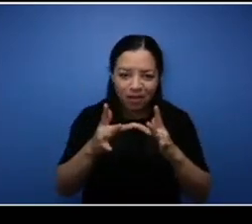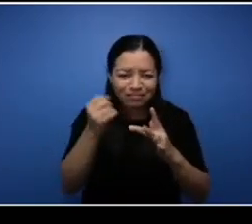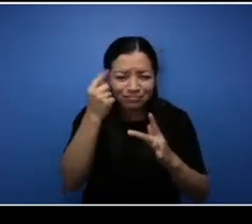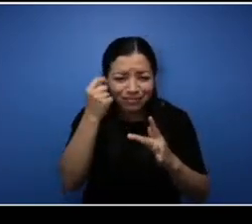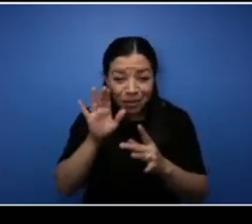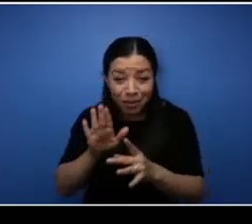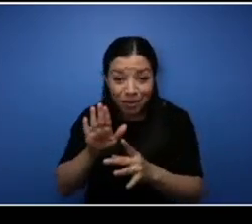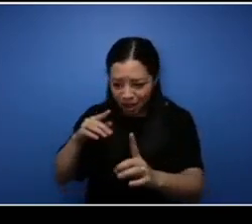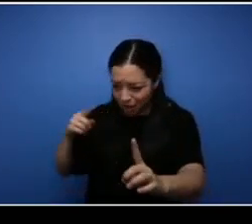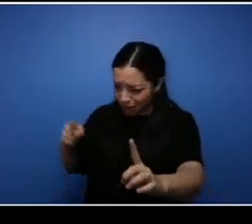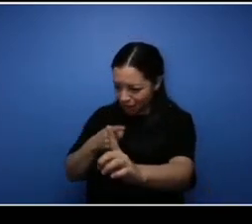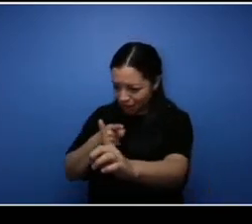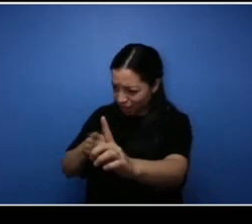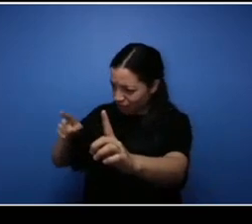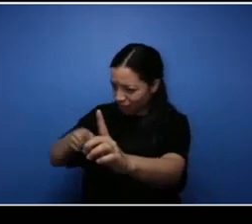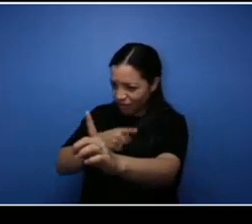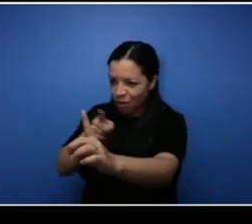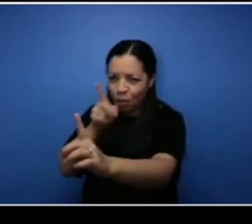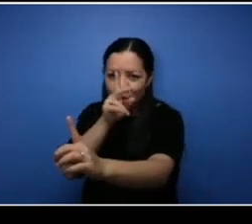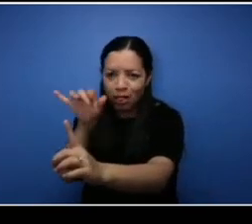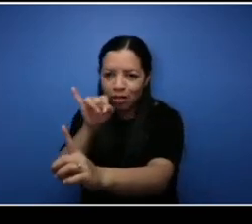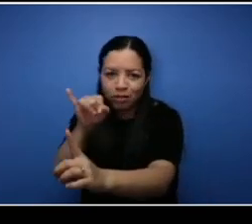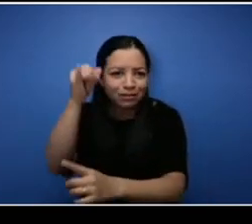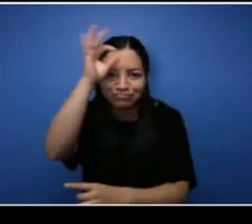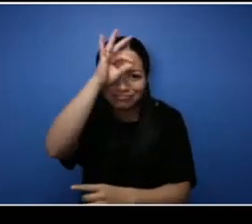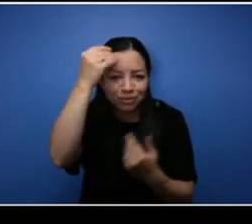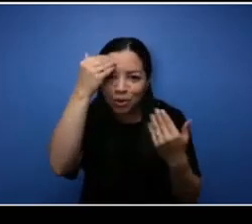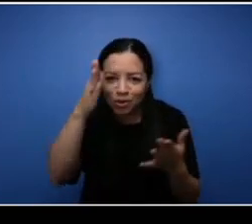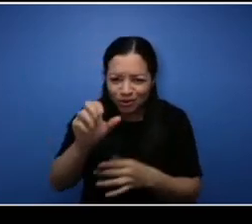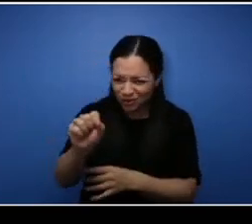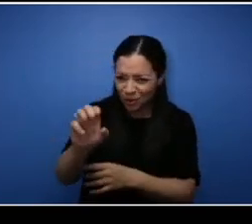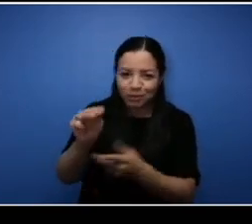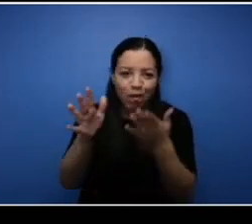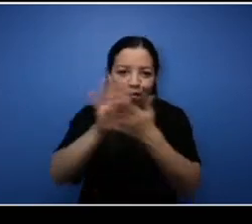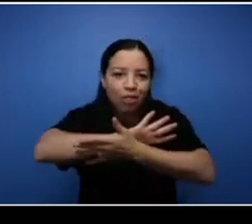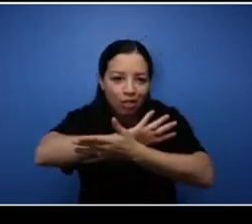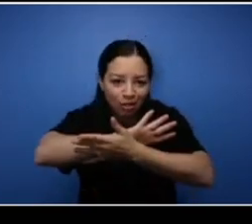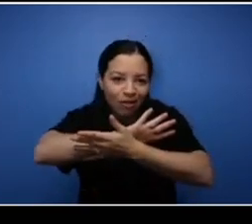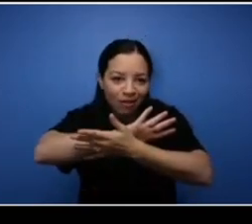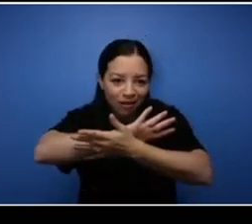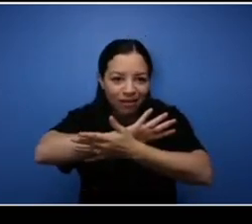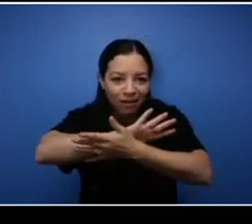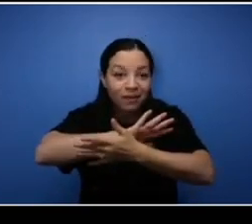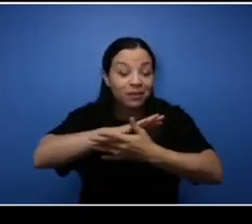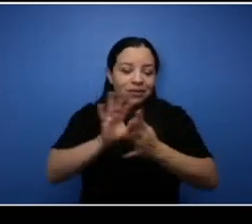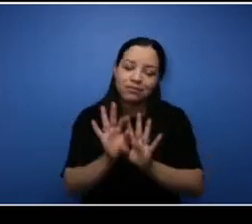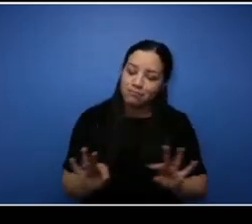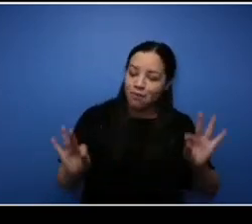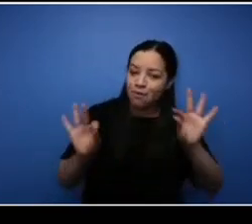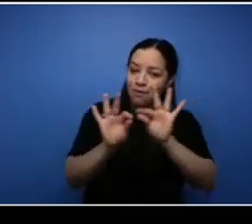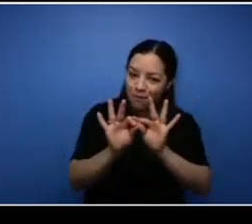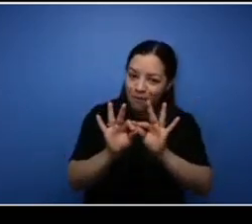to success right so you know you really really have to look at that and not compare what